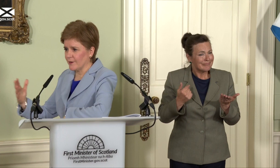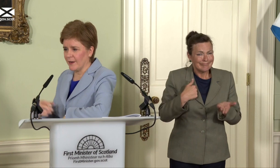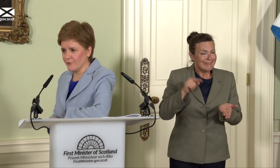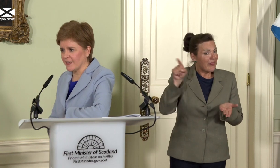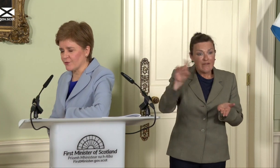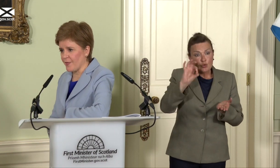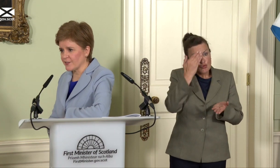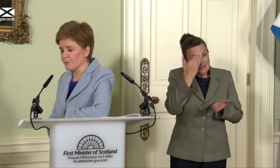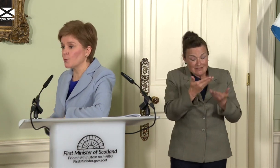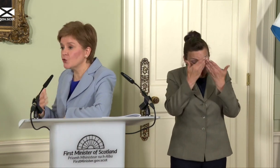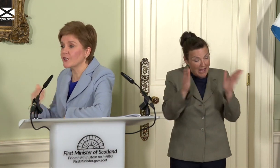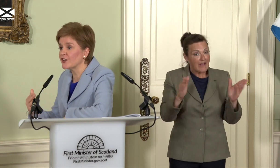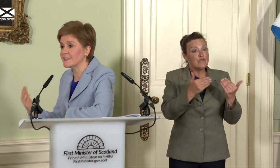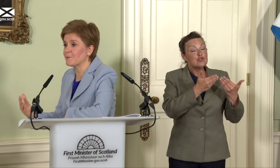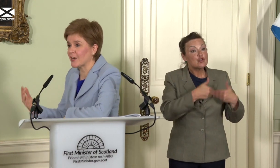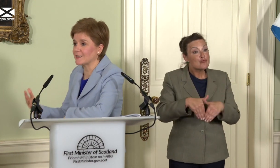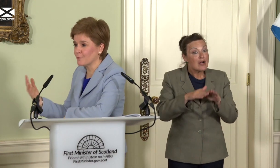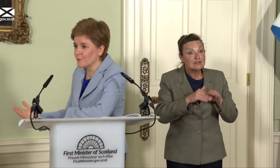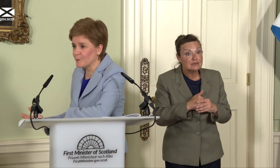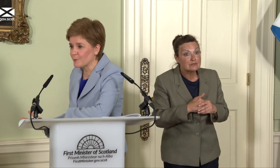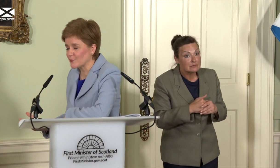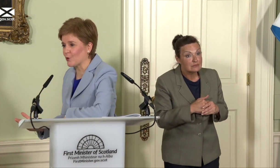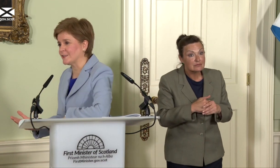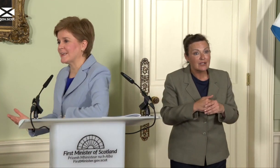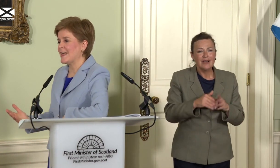around Section 30, but they wouldn’t agree a democratic vote by the people of Scotland,